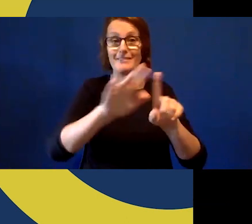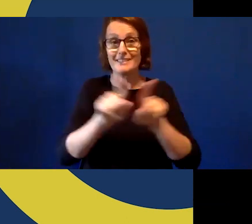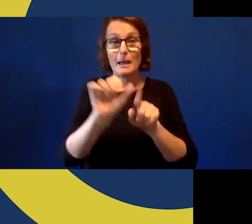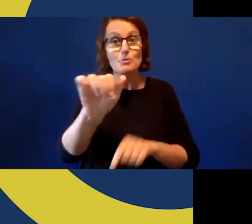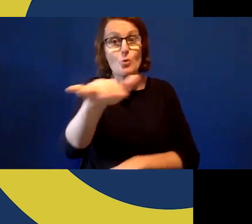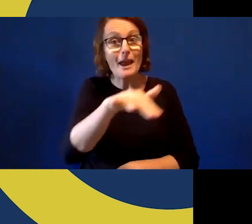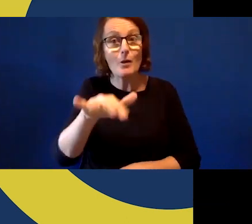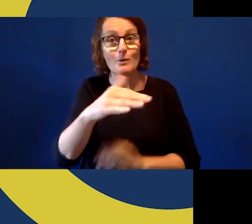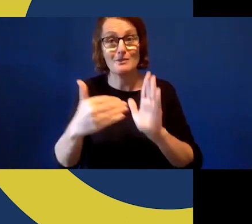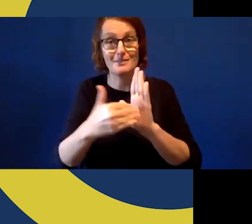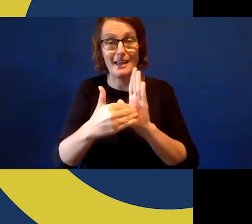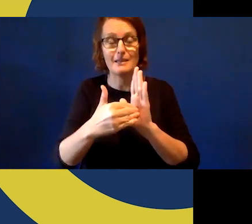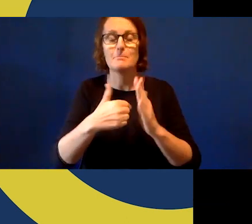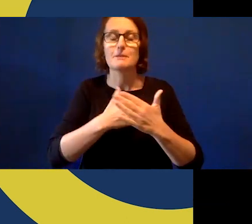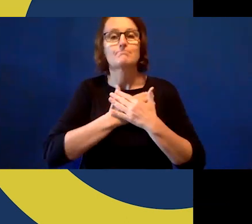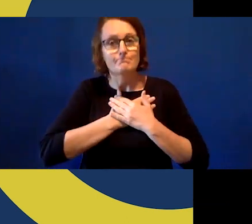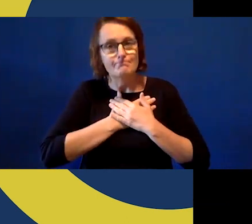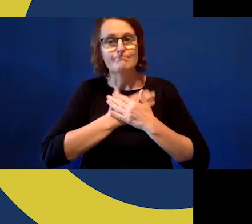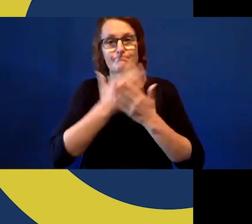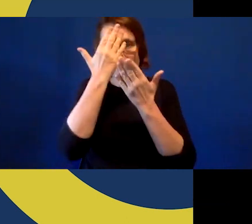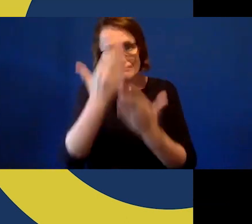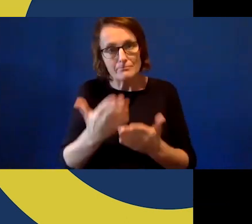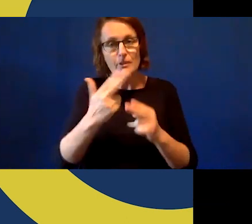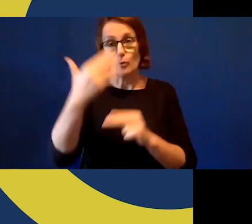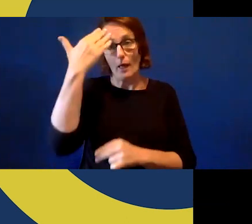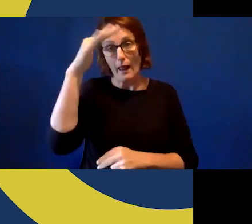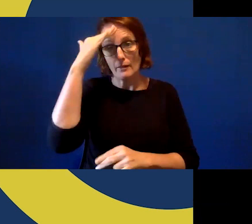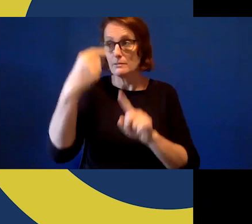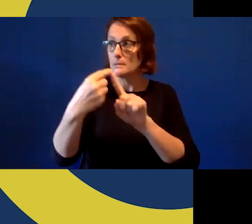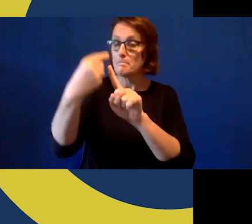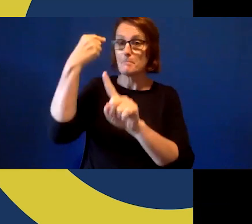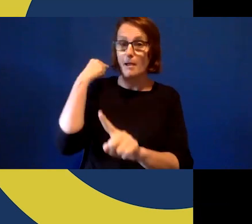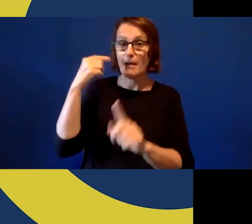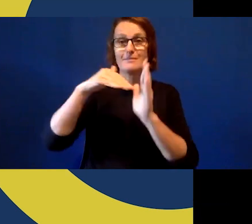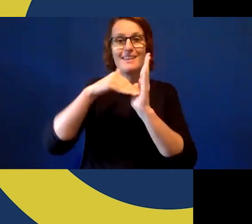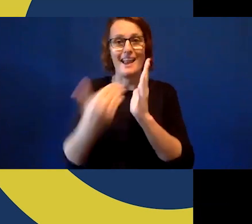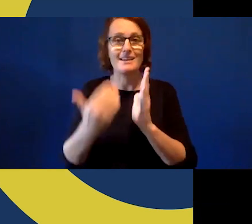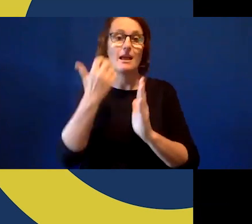I pay my deep respects to elders past, present and future.